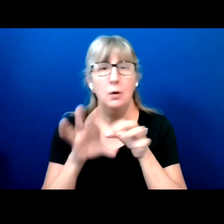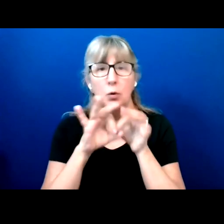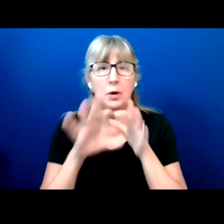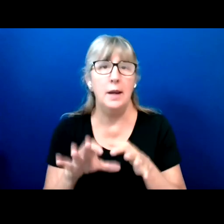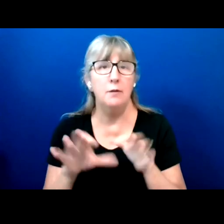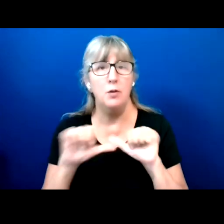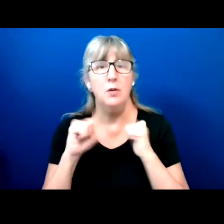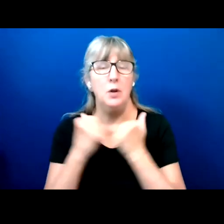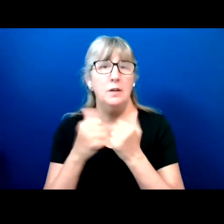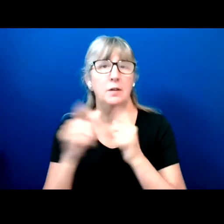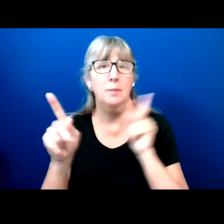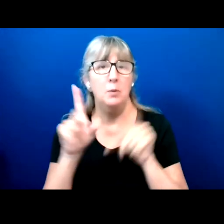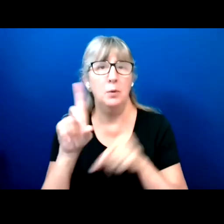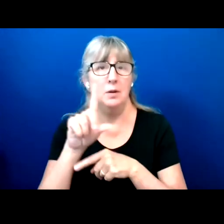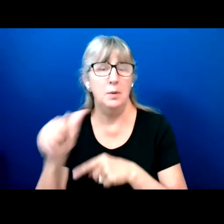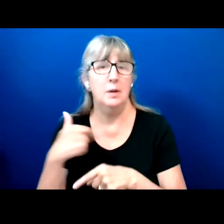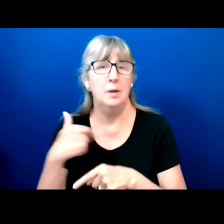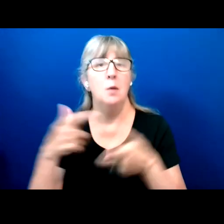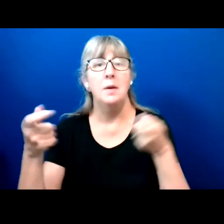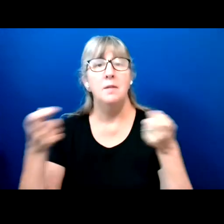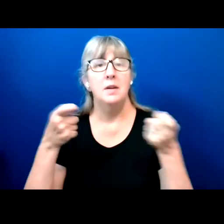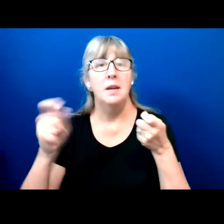And I will be facilitating the second half of this webinar.